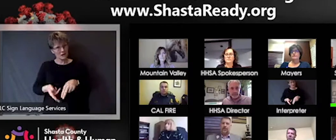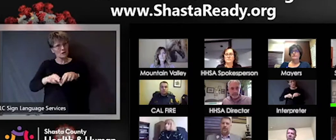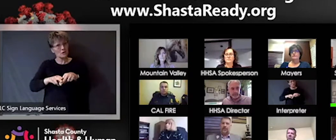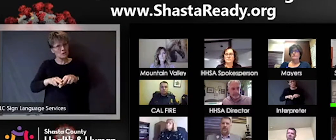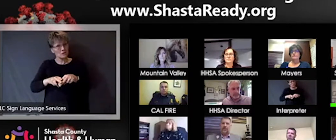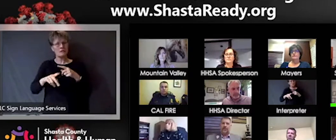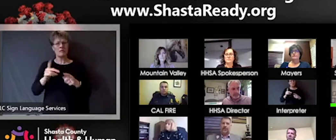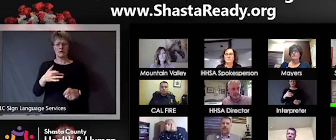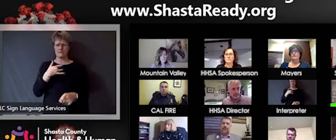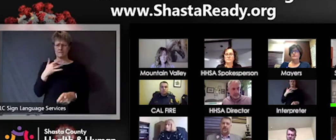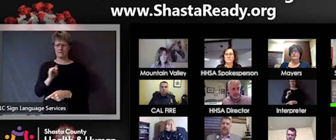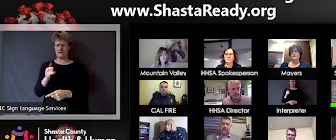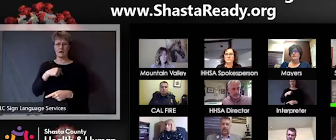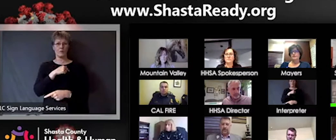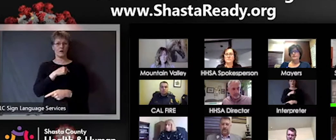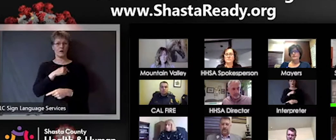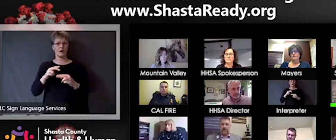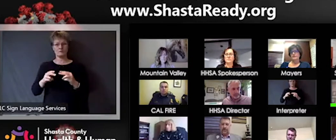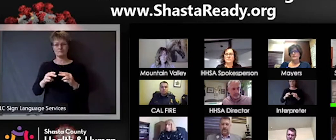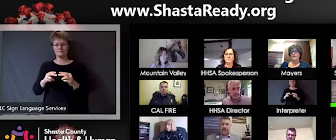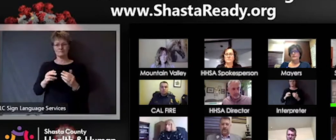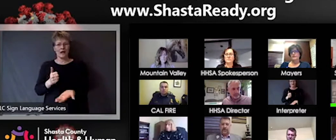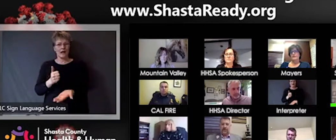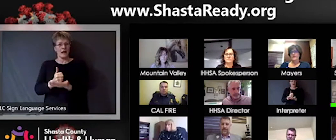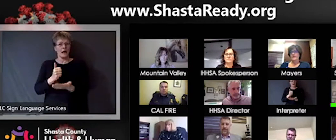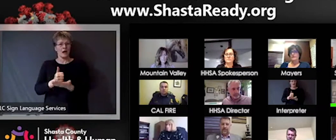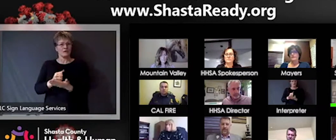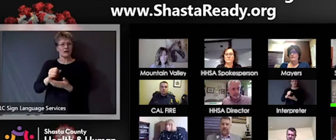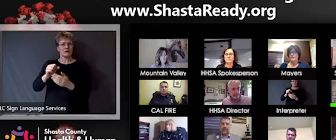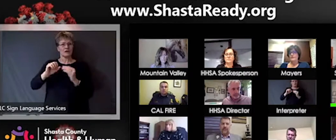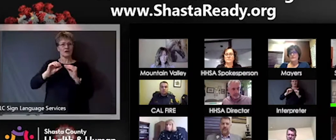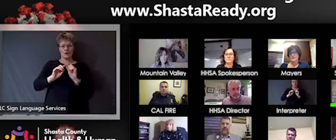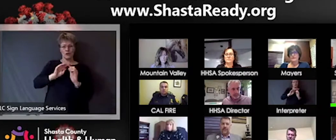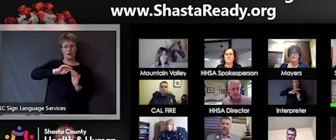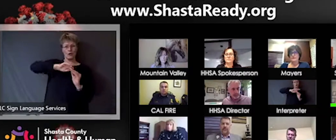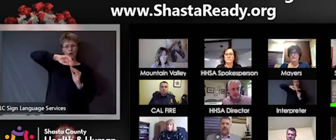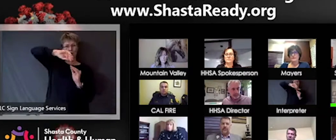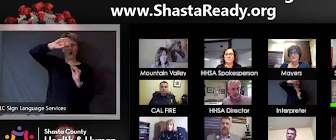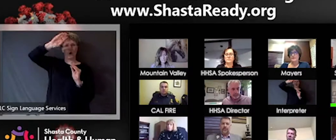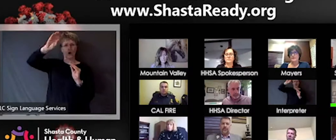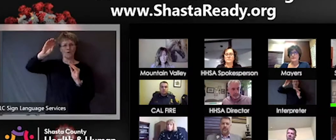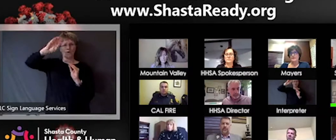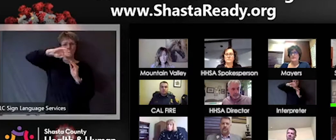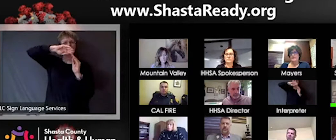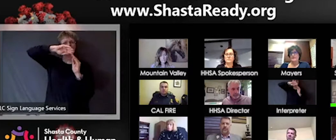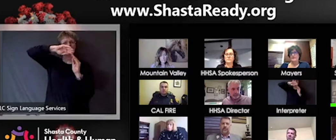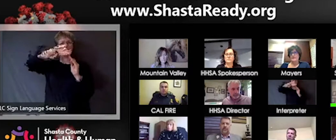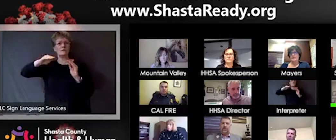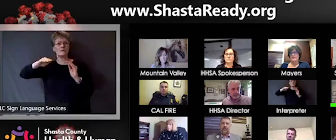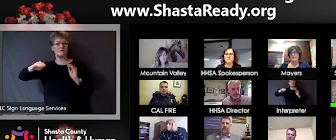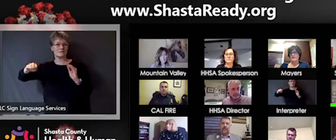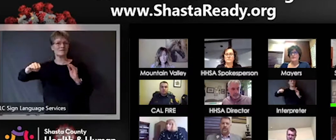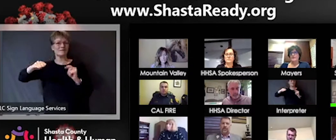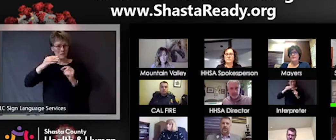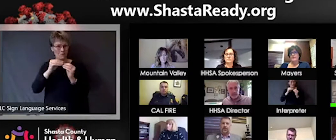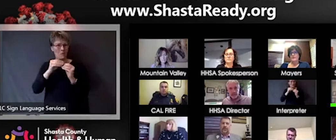pushing that out and as they've been saying "flattening the curve" and so I think we need to continue to do that. It's important to know, because we are